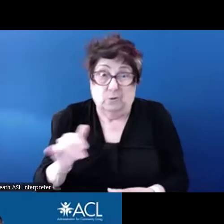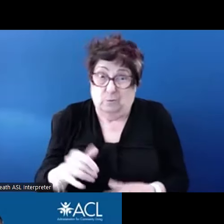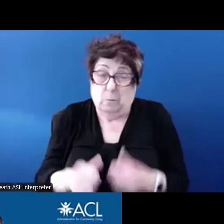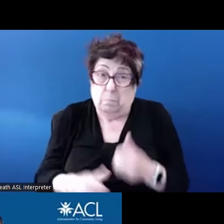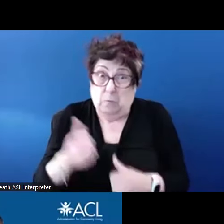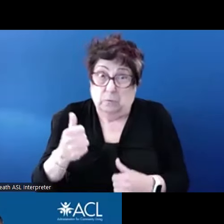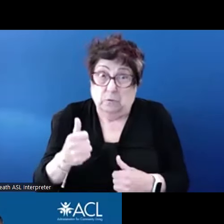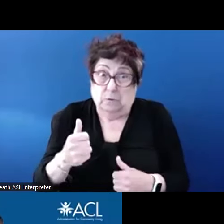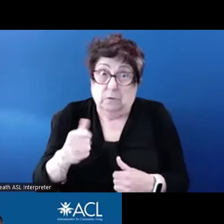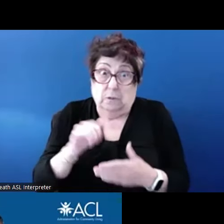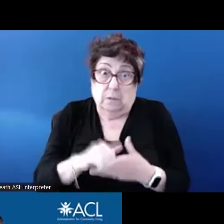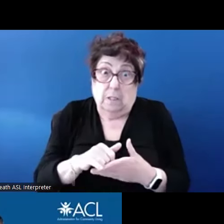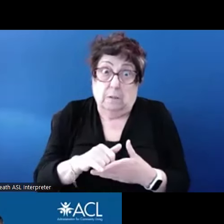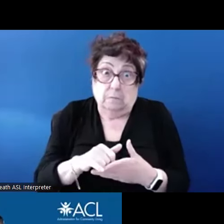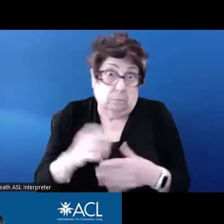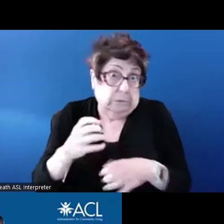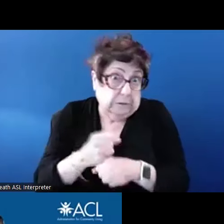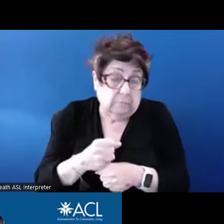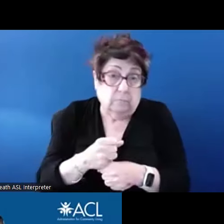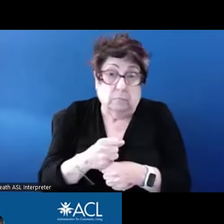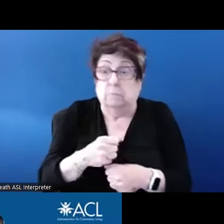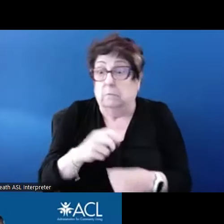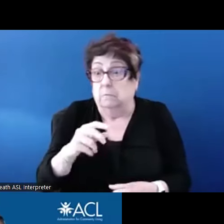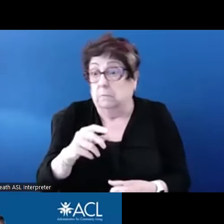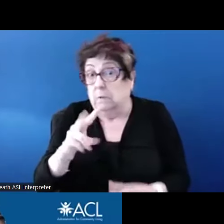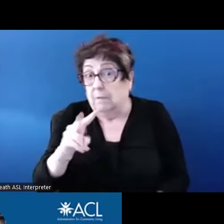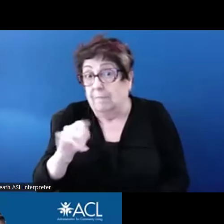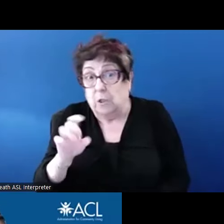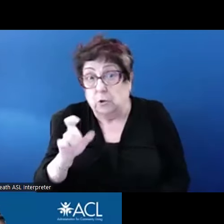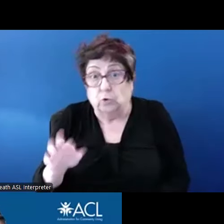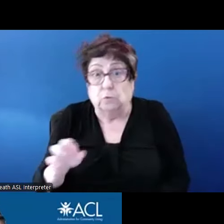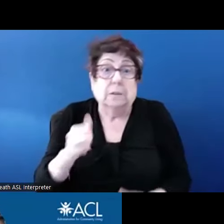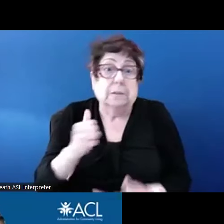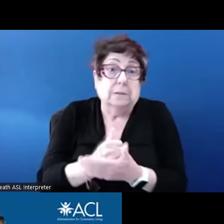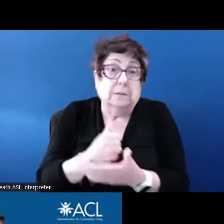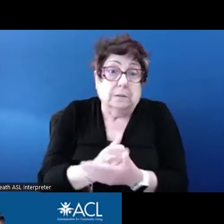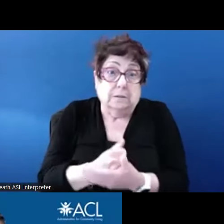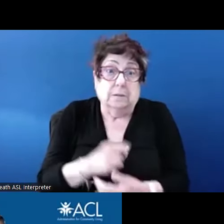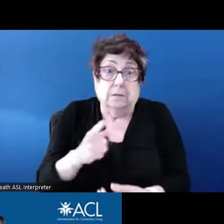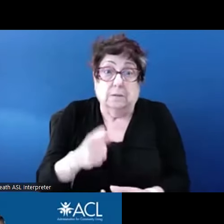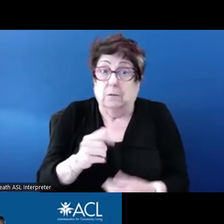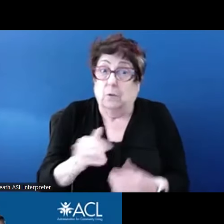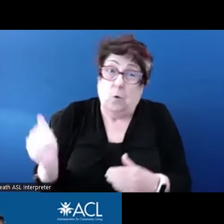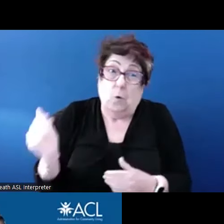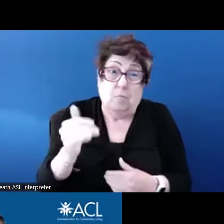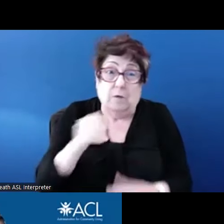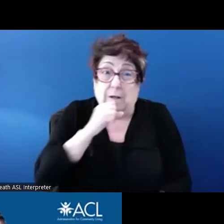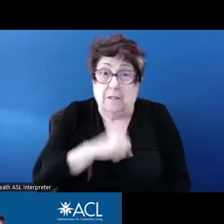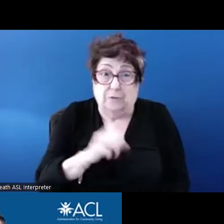assistance who live in public housing or HUD programs are over the age of 62 so the mainstream